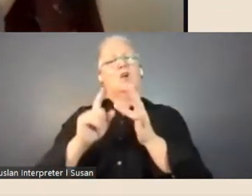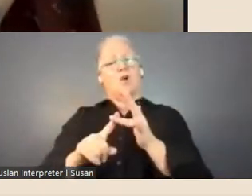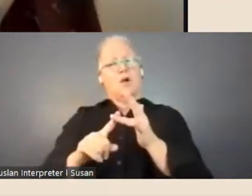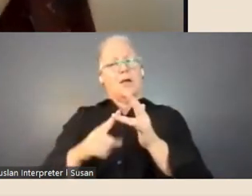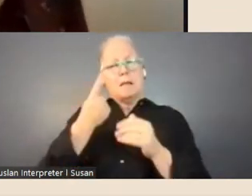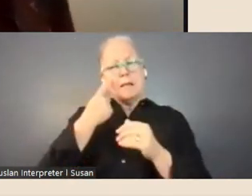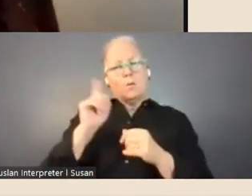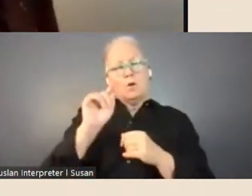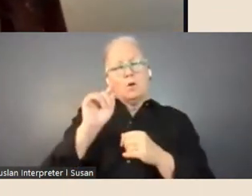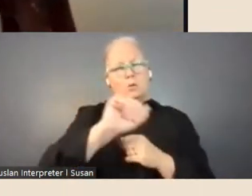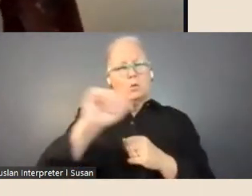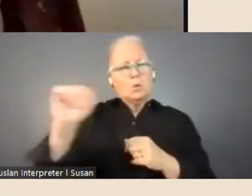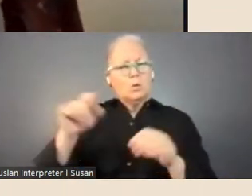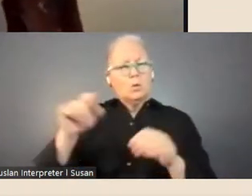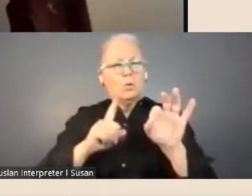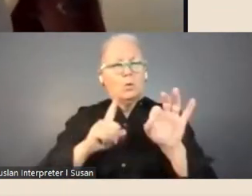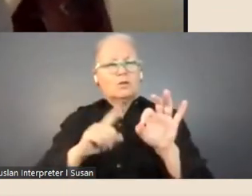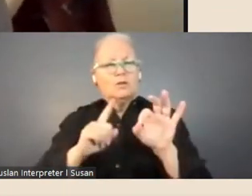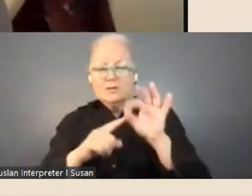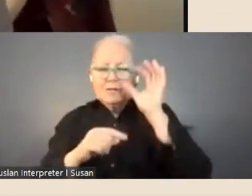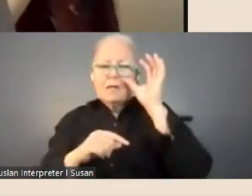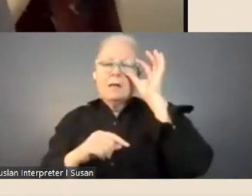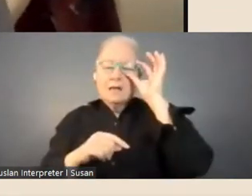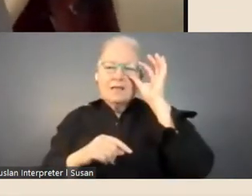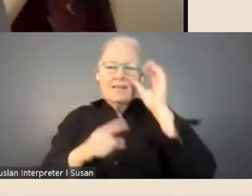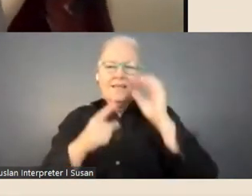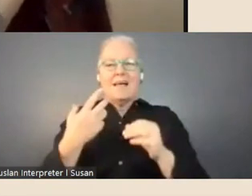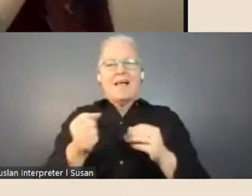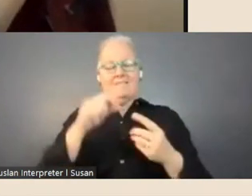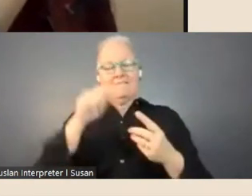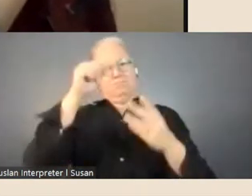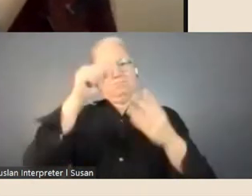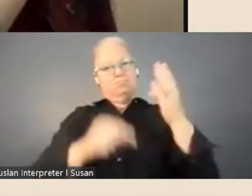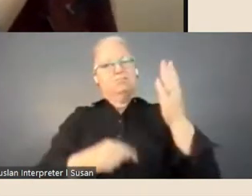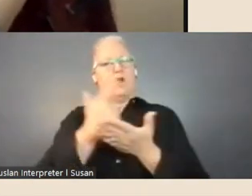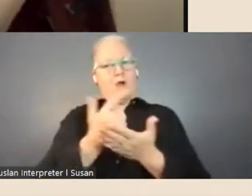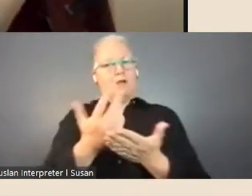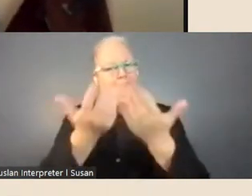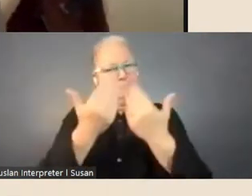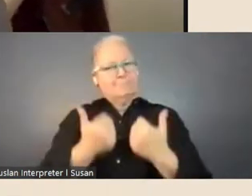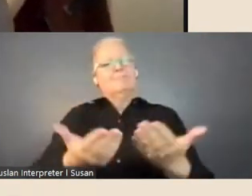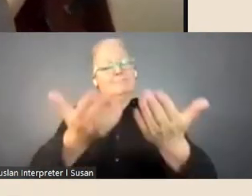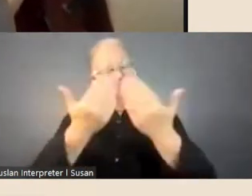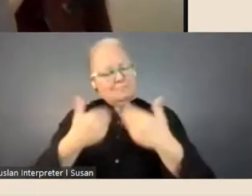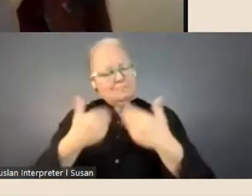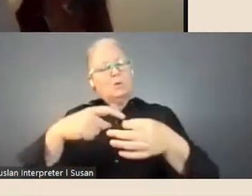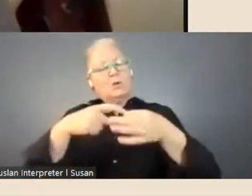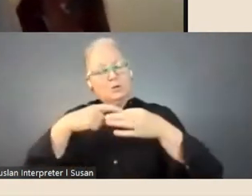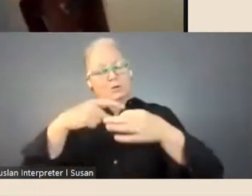that there's a number of questions here which is wonderful, do keep asking away. I'm gonna hop right